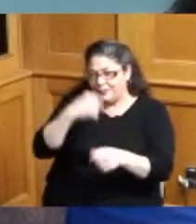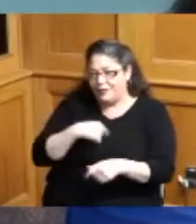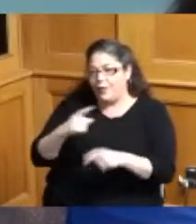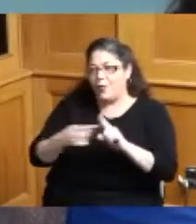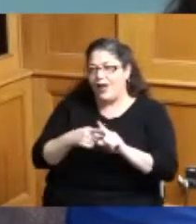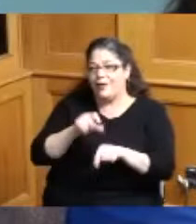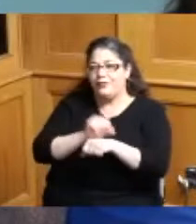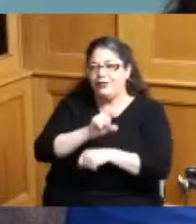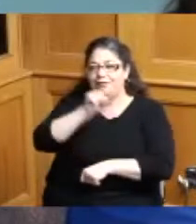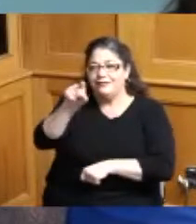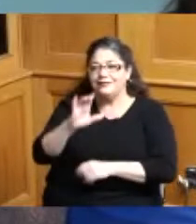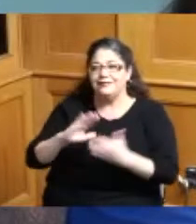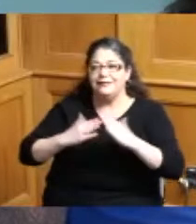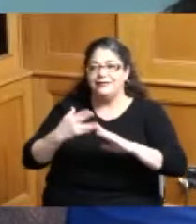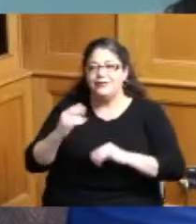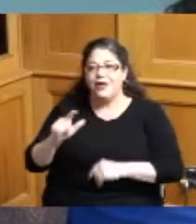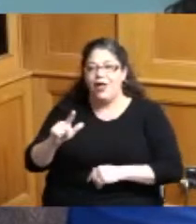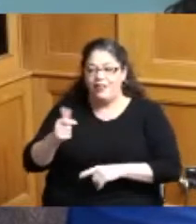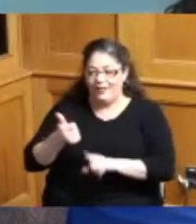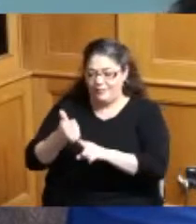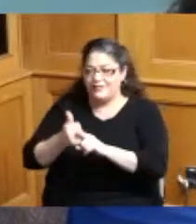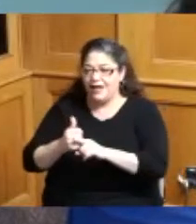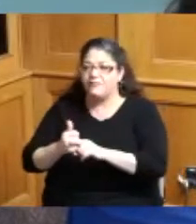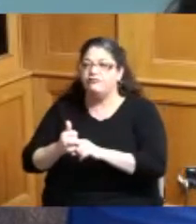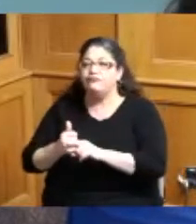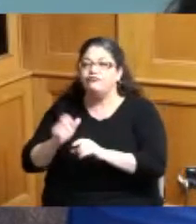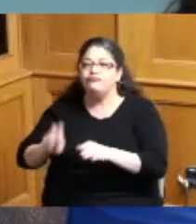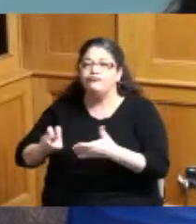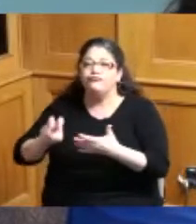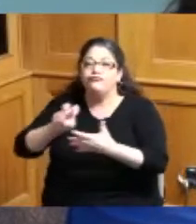he came up through a lot of these programs that I just wanted and now he's at the University of